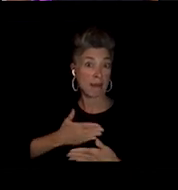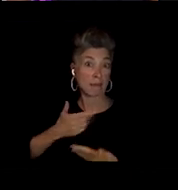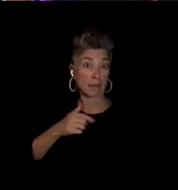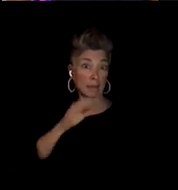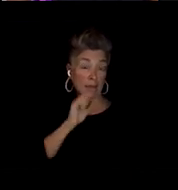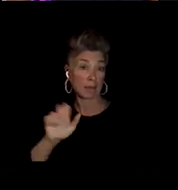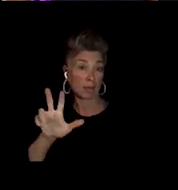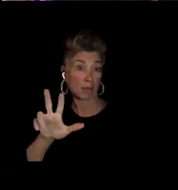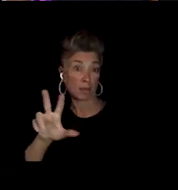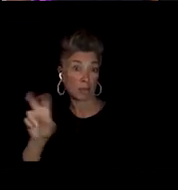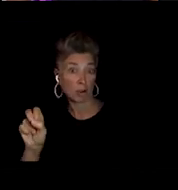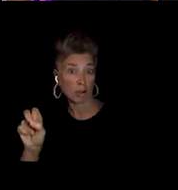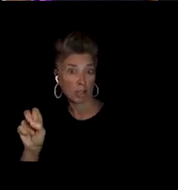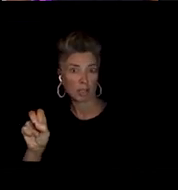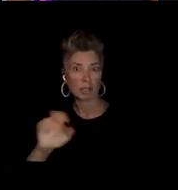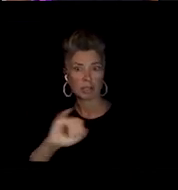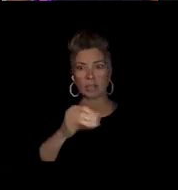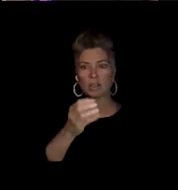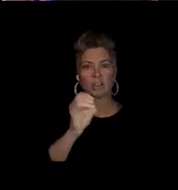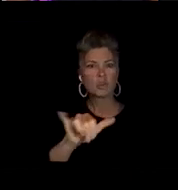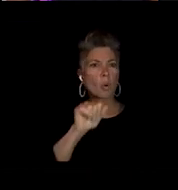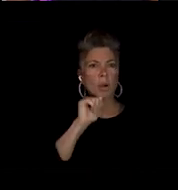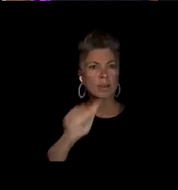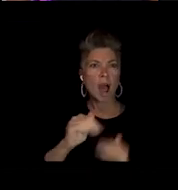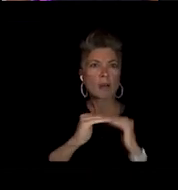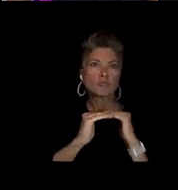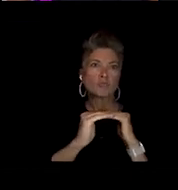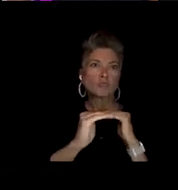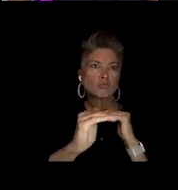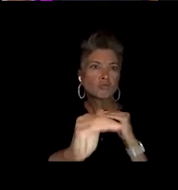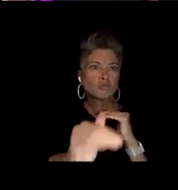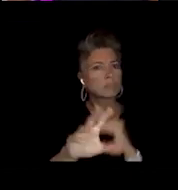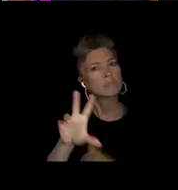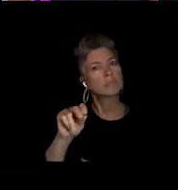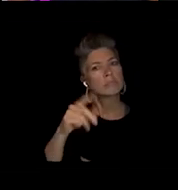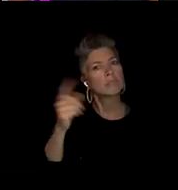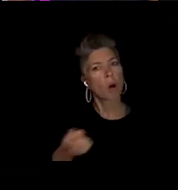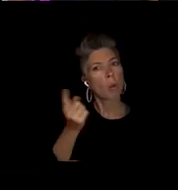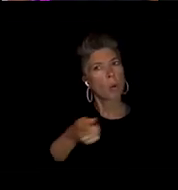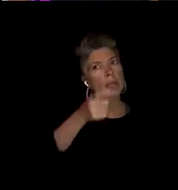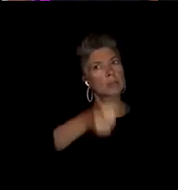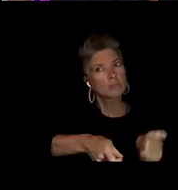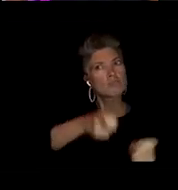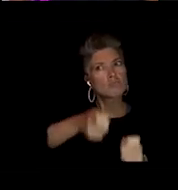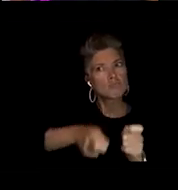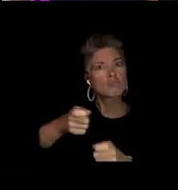It's always growing and evolving and like I said,